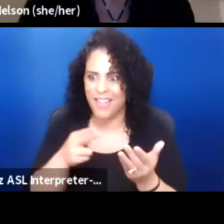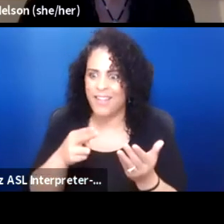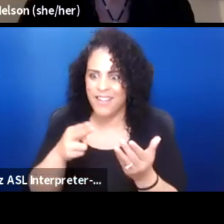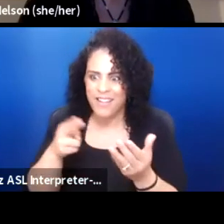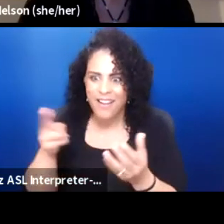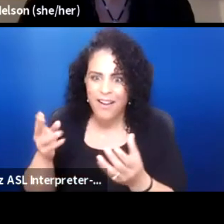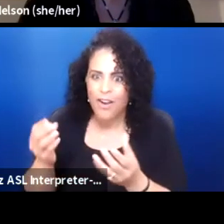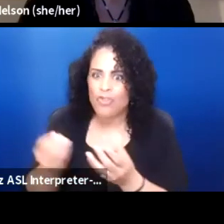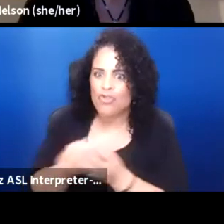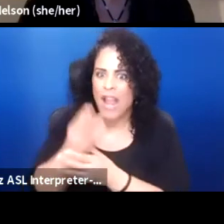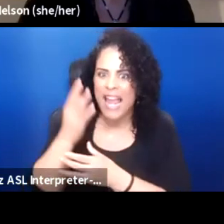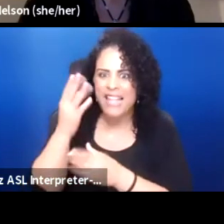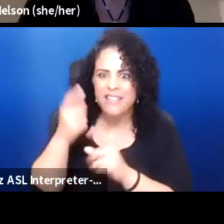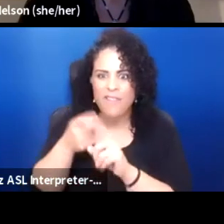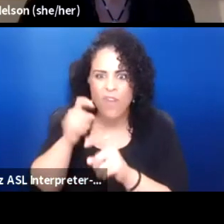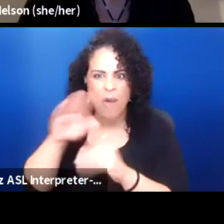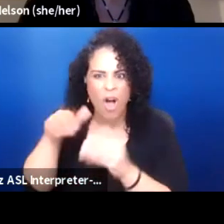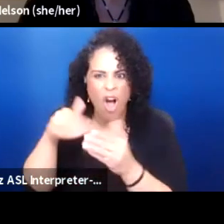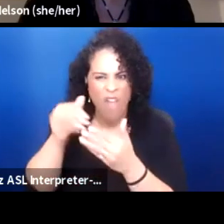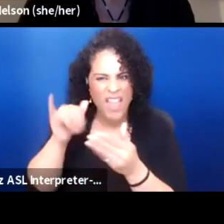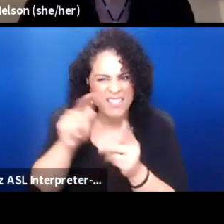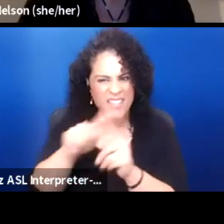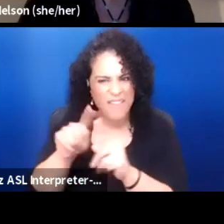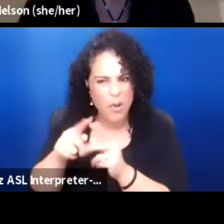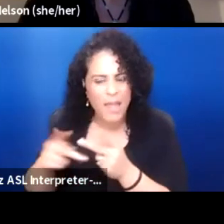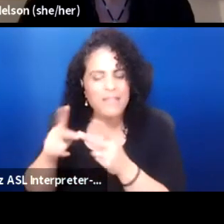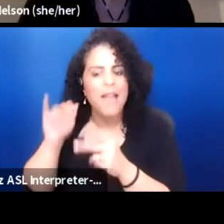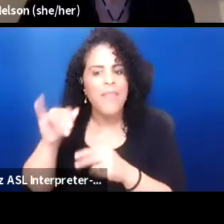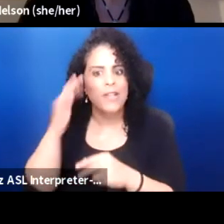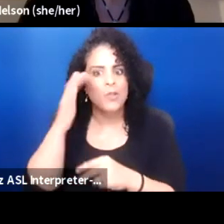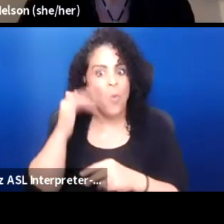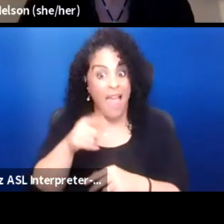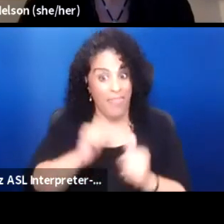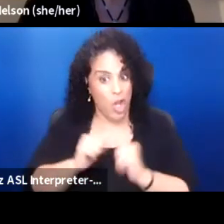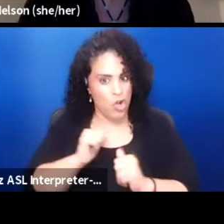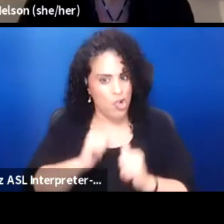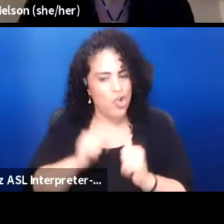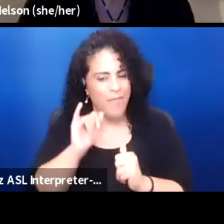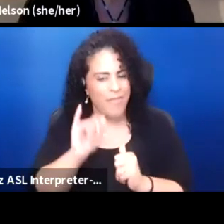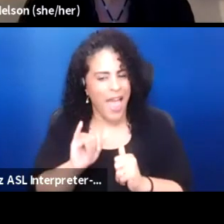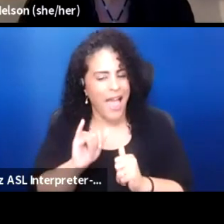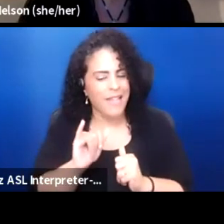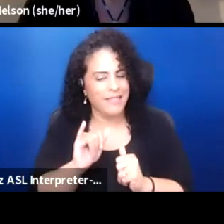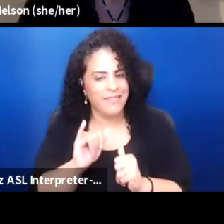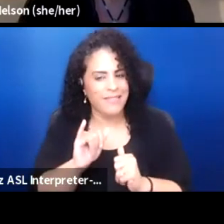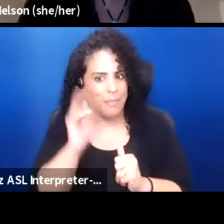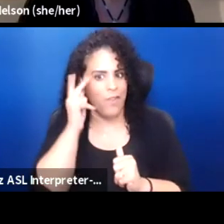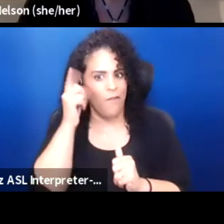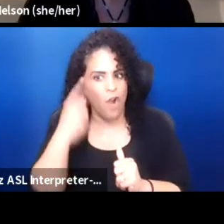and that's why theater is political for us. Howie, will you talk to us?